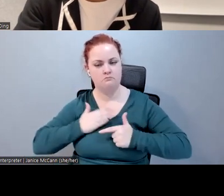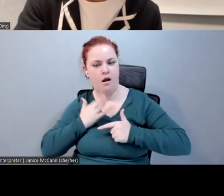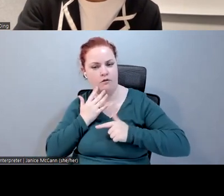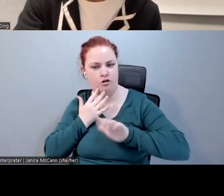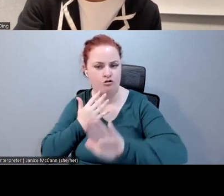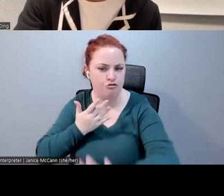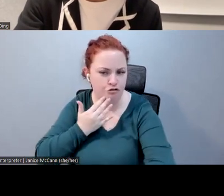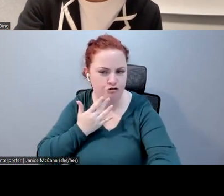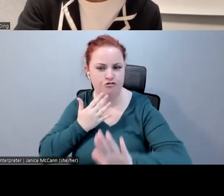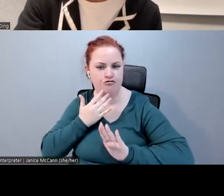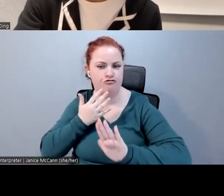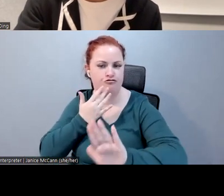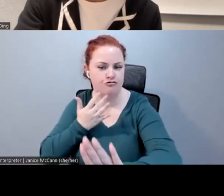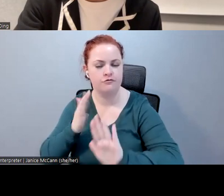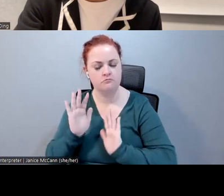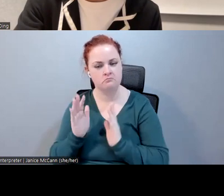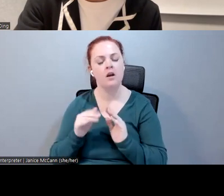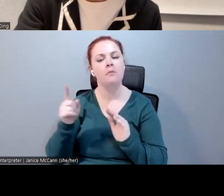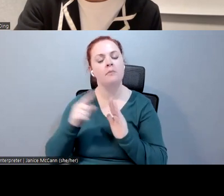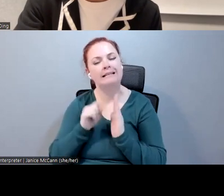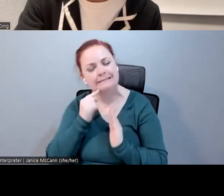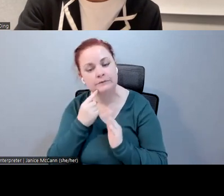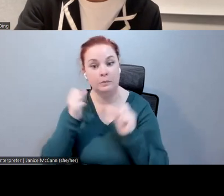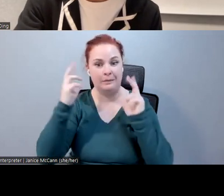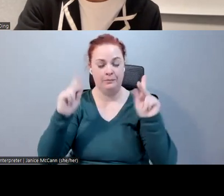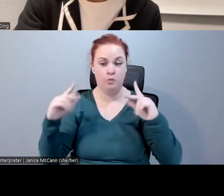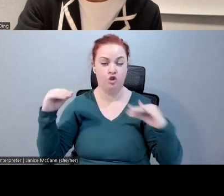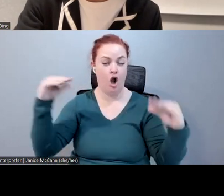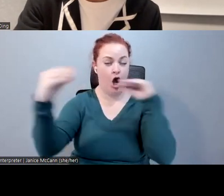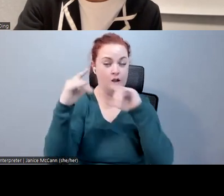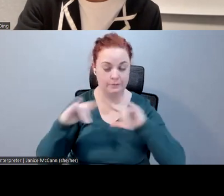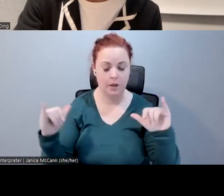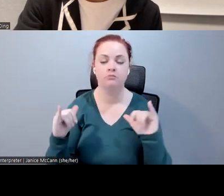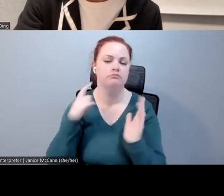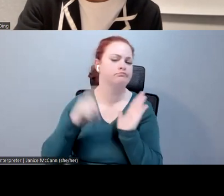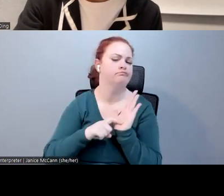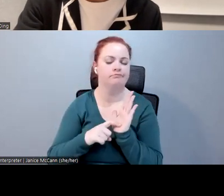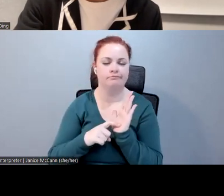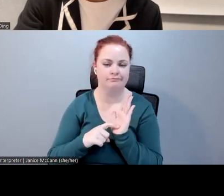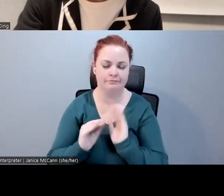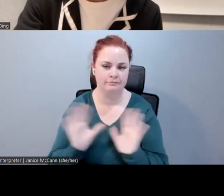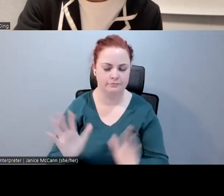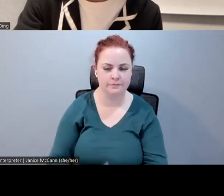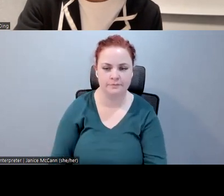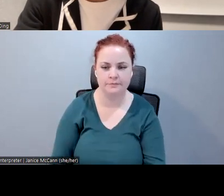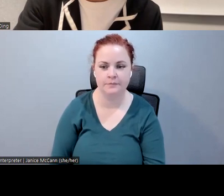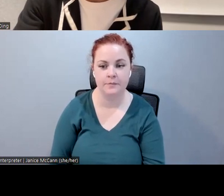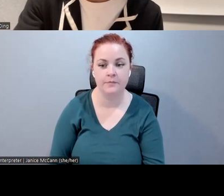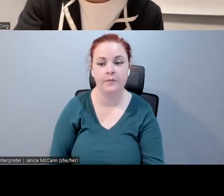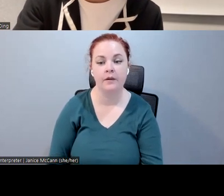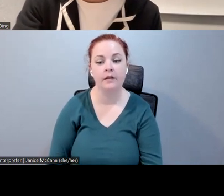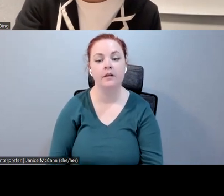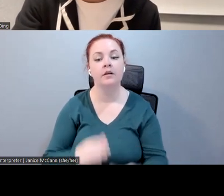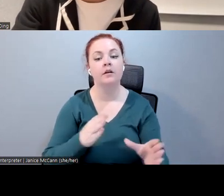a large number speakers at the same time. And the positioning